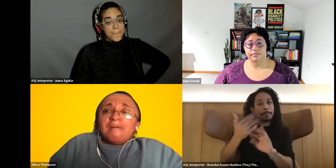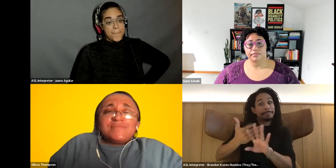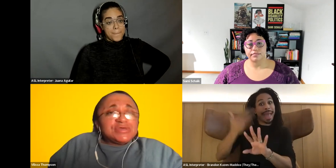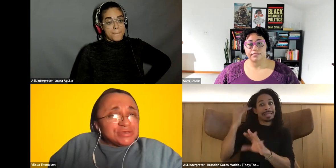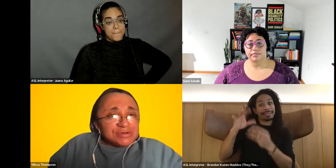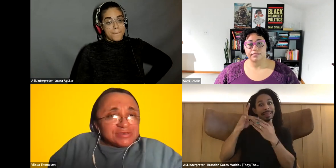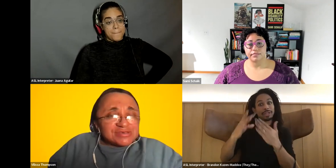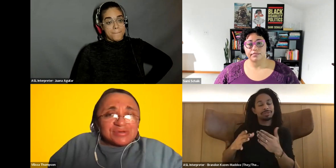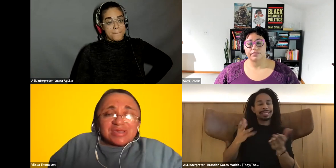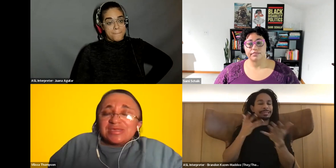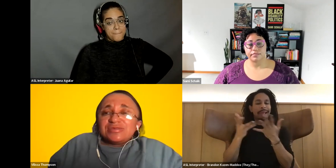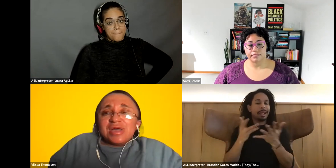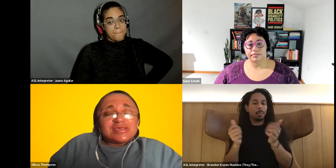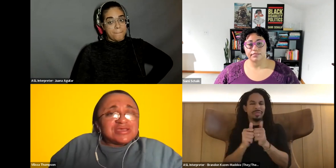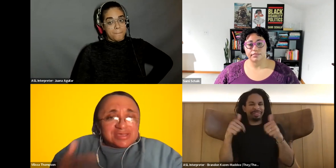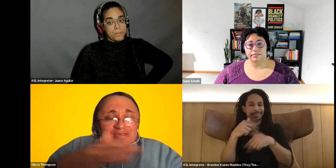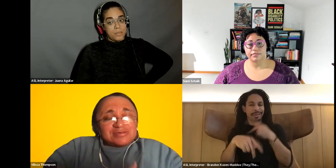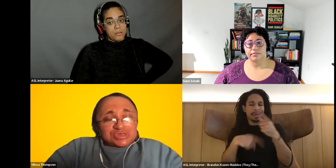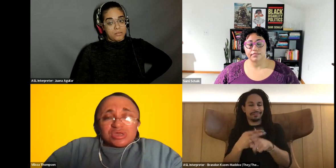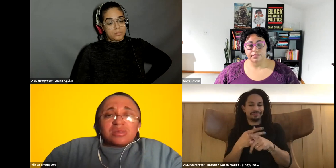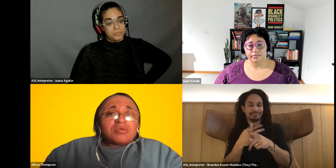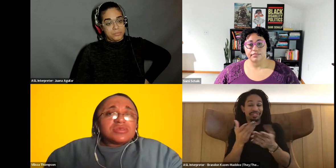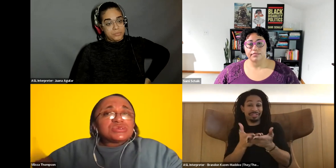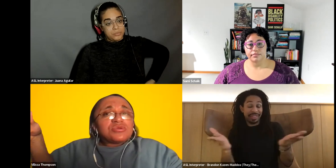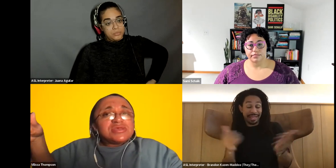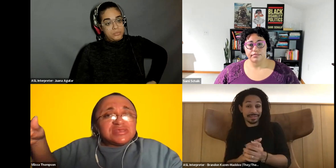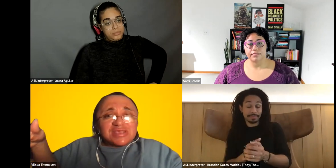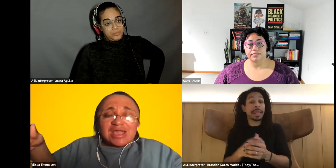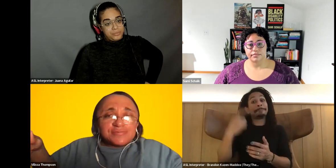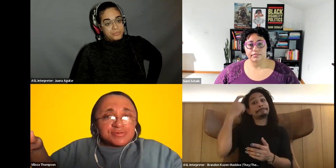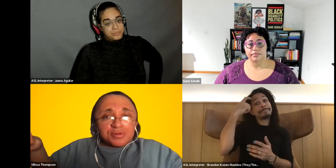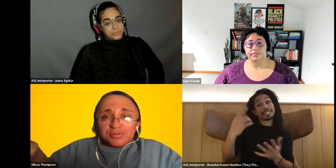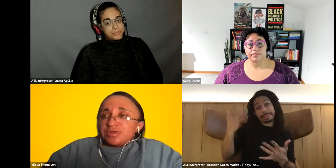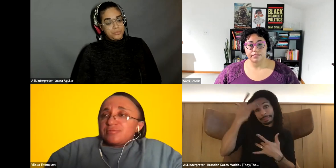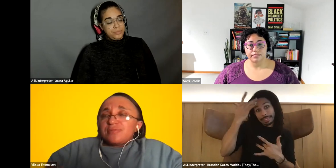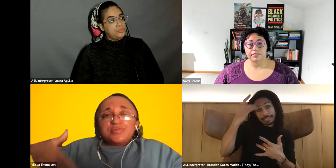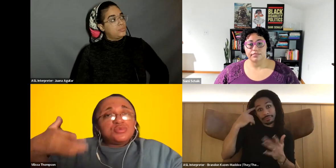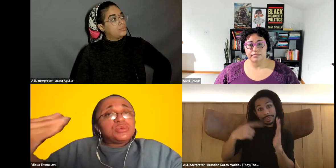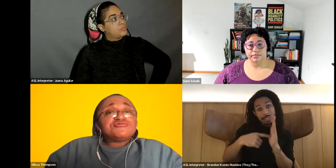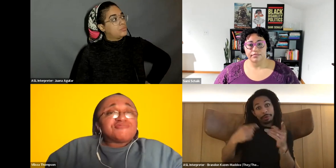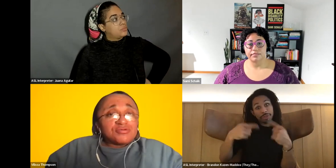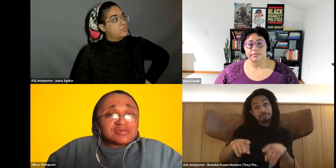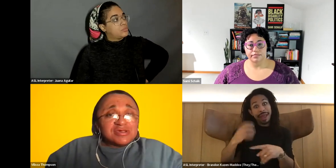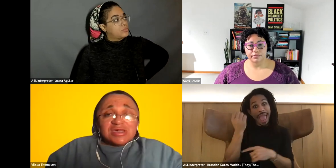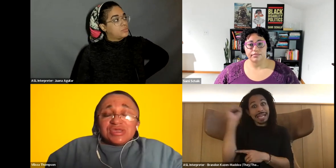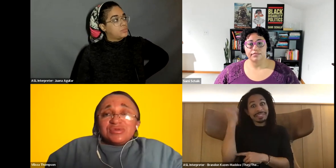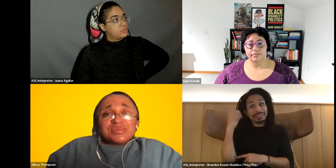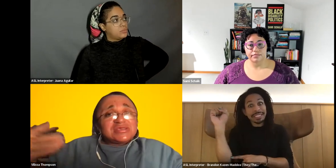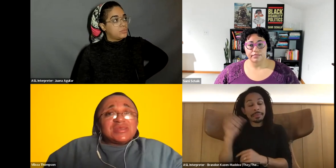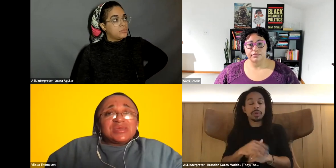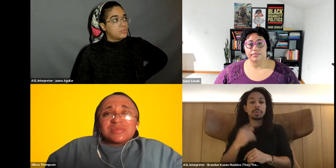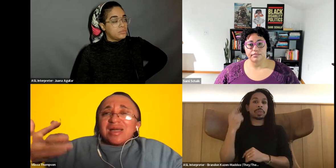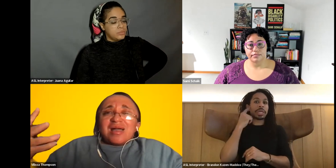Vilissa Thompson: with mental illness, you know, as they trek along in the journey, and it's activism where you hear about people who lose folks, you know things that make you like.